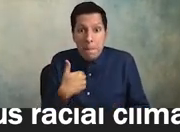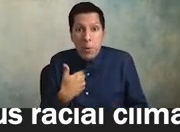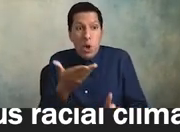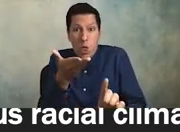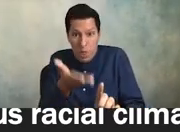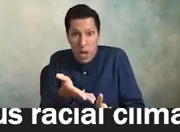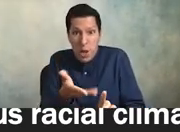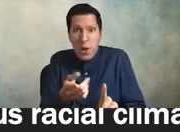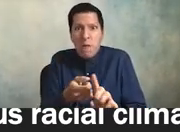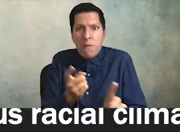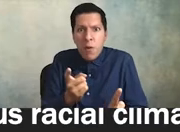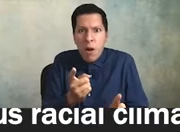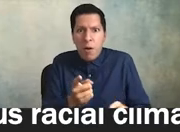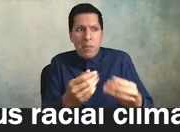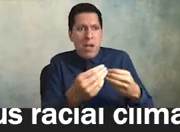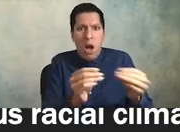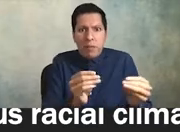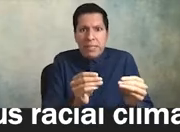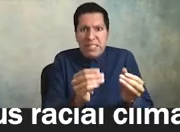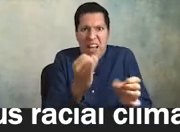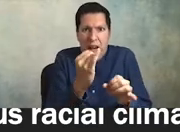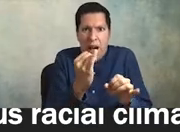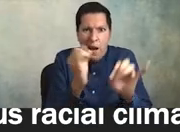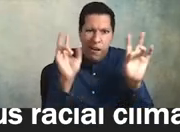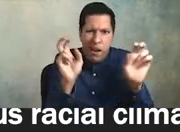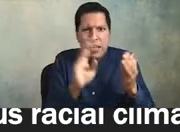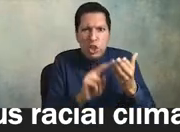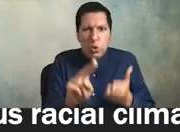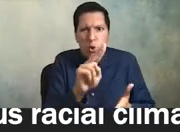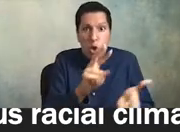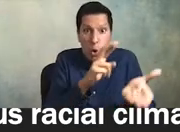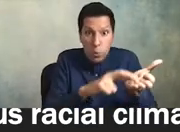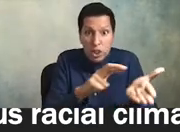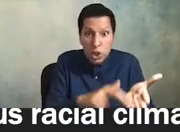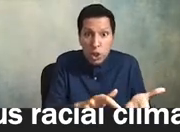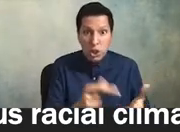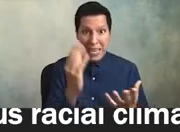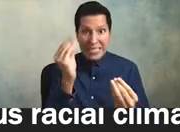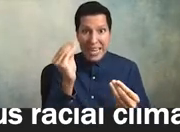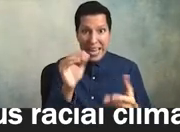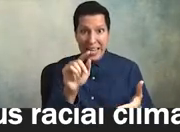office of institutional research who brings data to the table and those data show us that there are